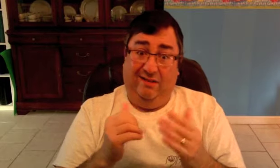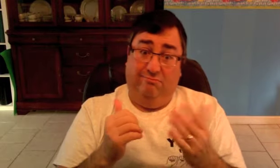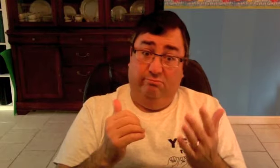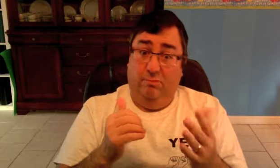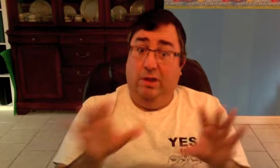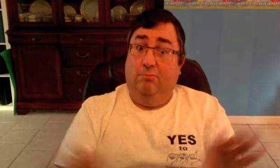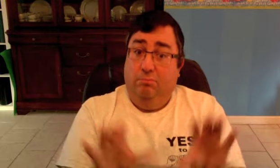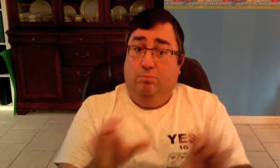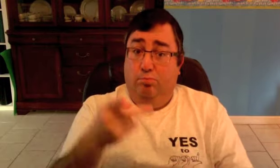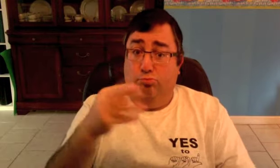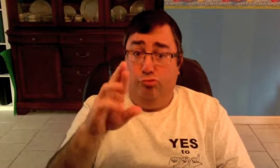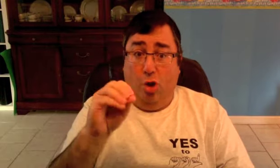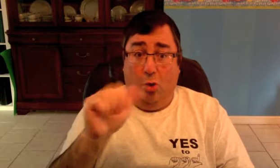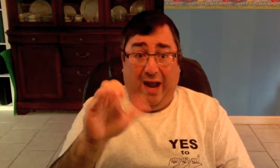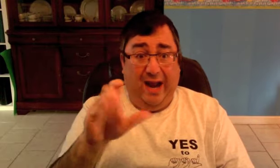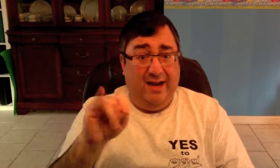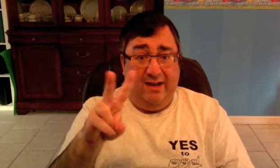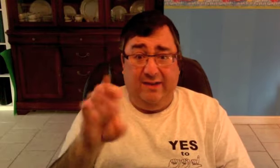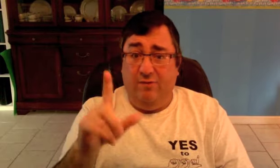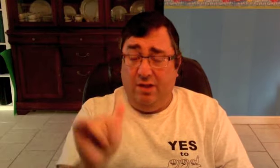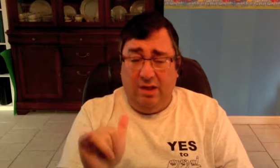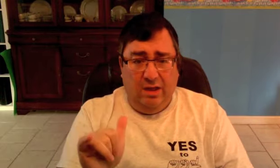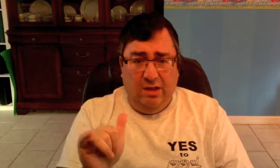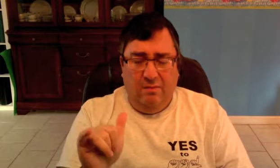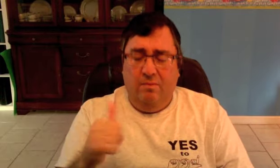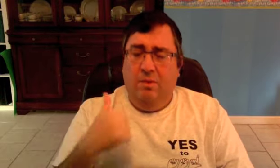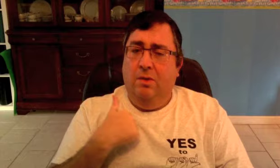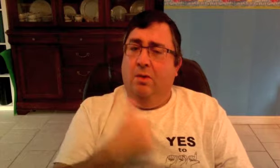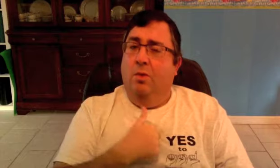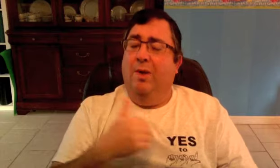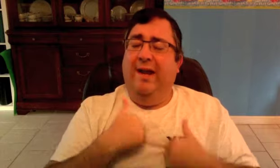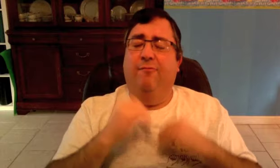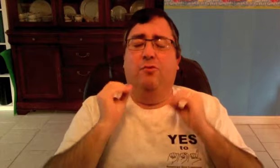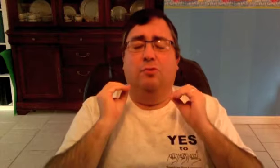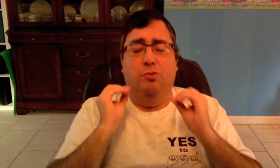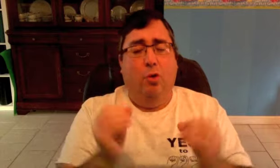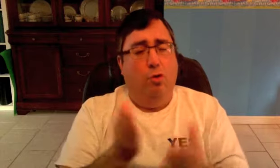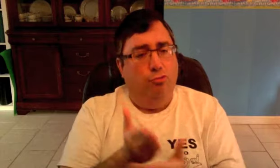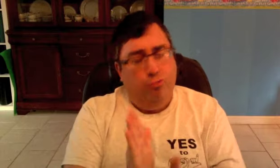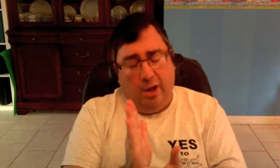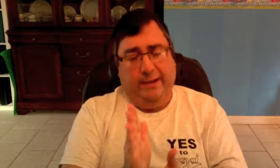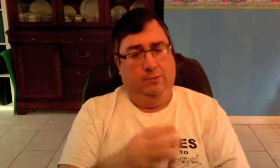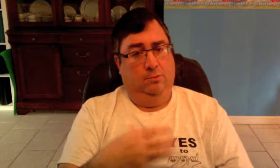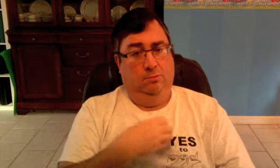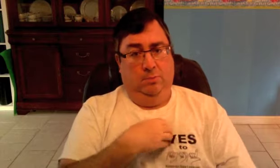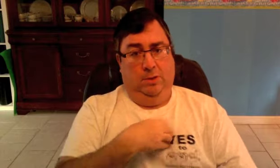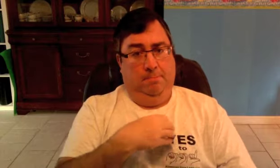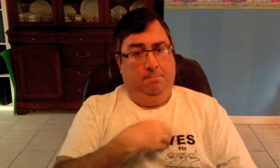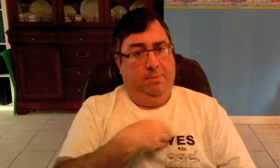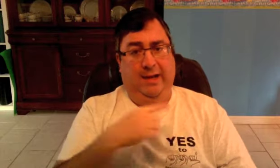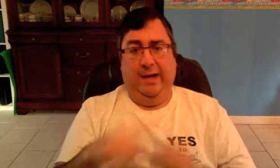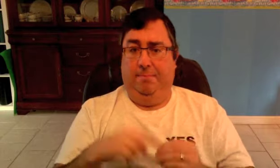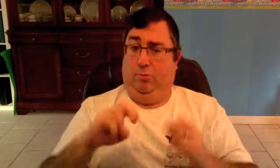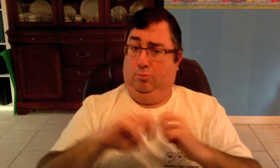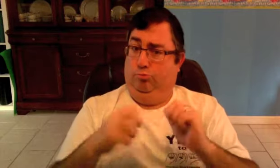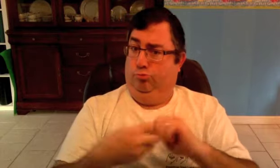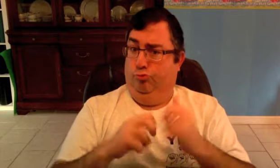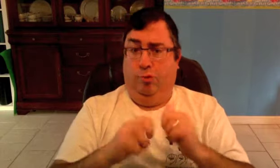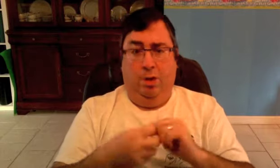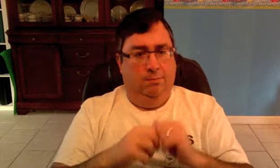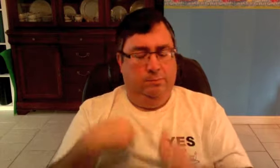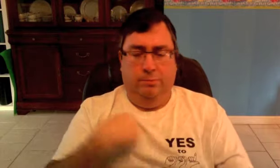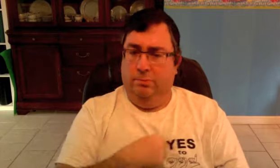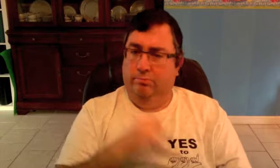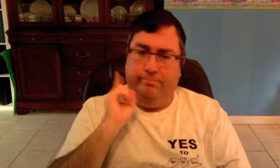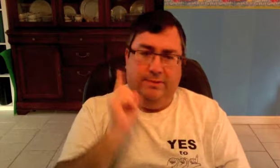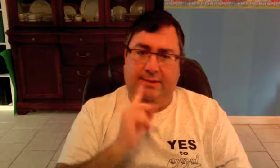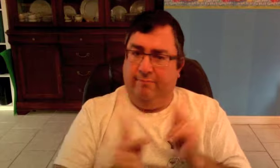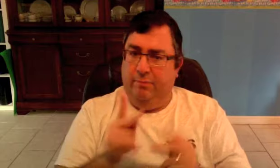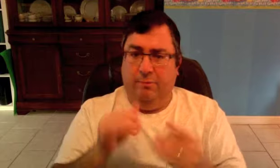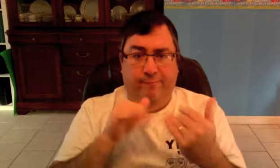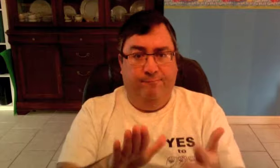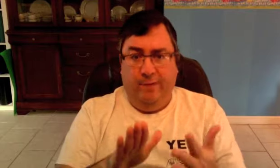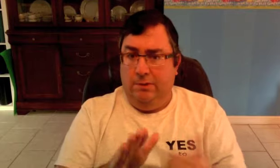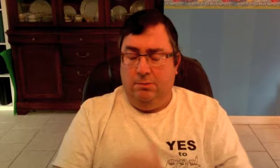and act proactively, we have no right to complain about the problems that we Deaf people face.